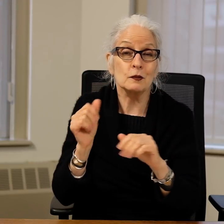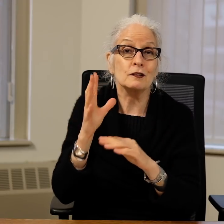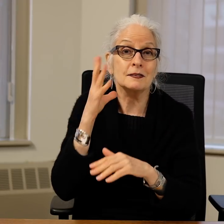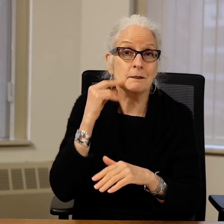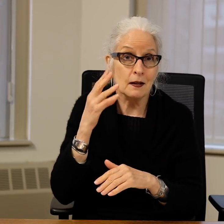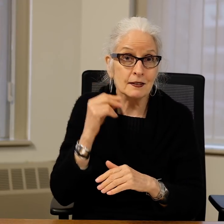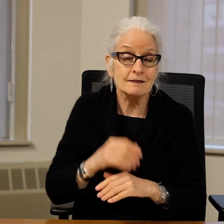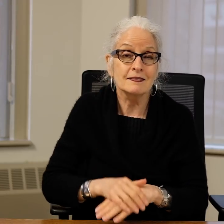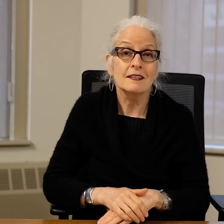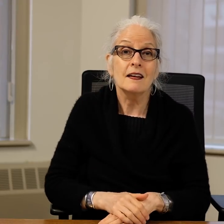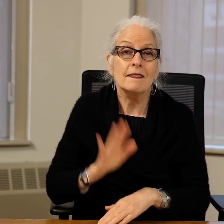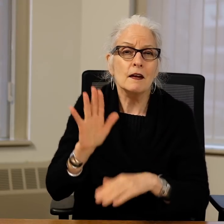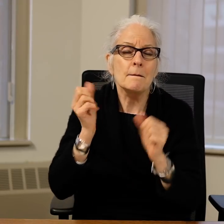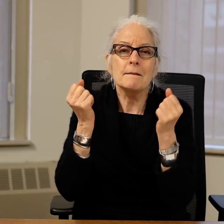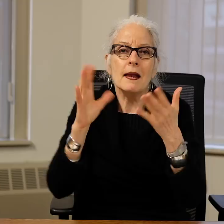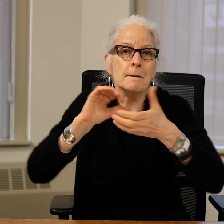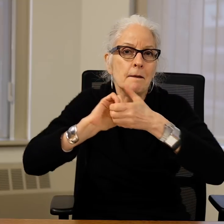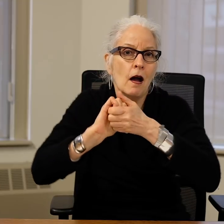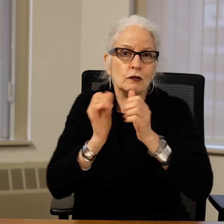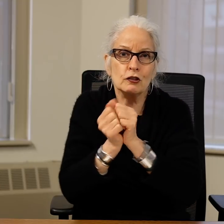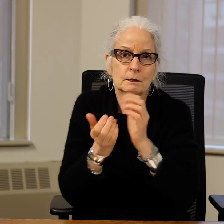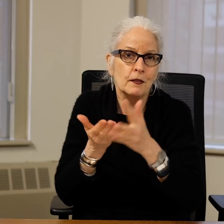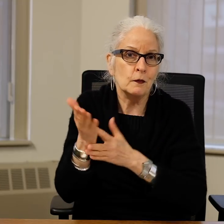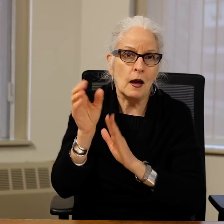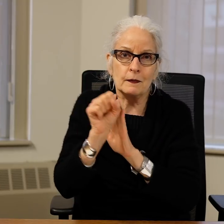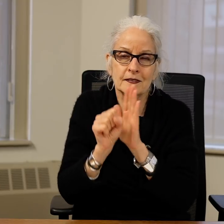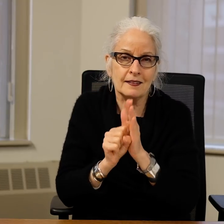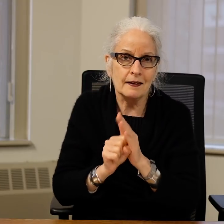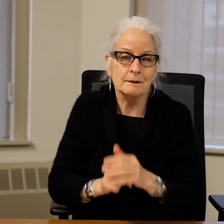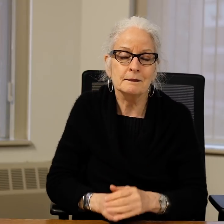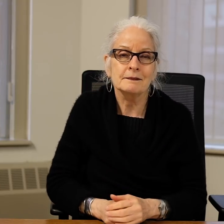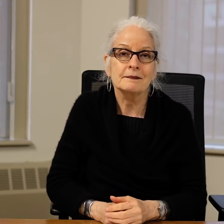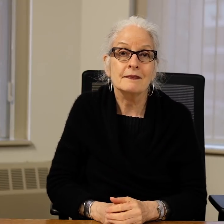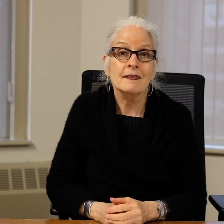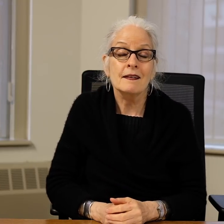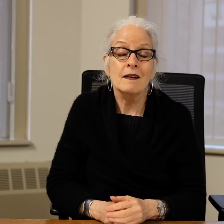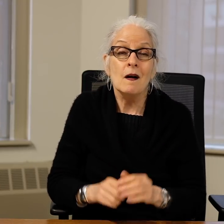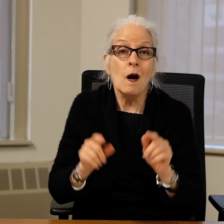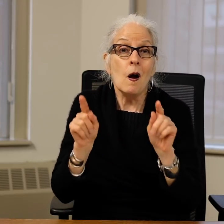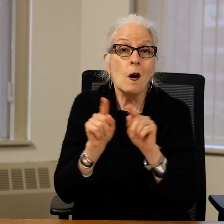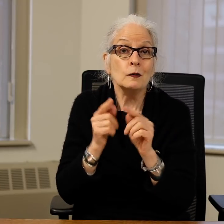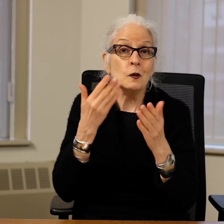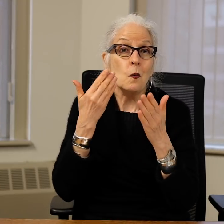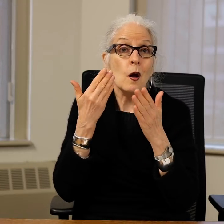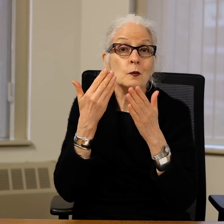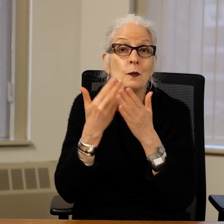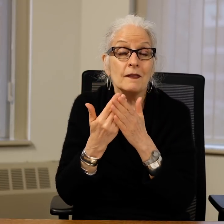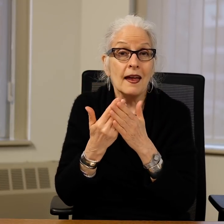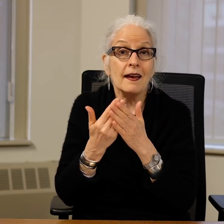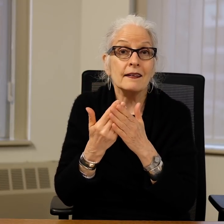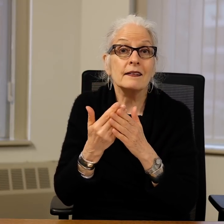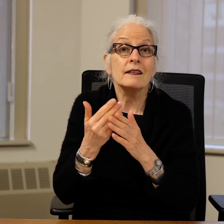and cultural expertise and their many partnerships throughout the state.